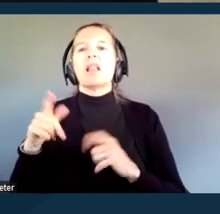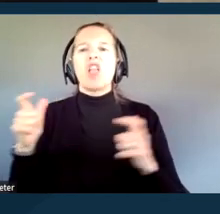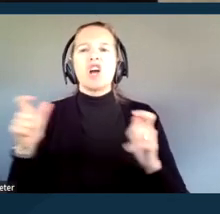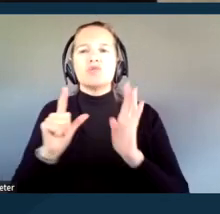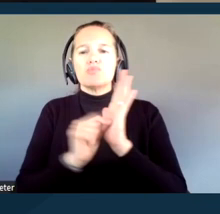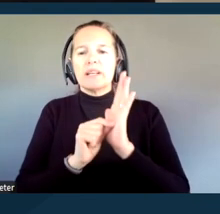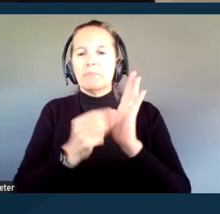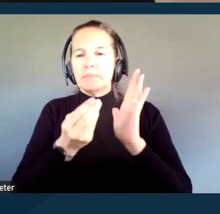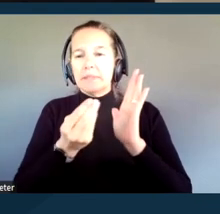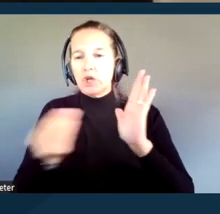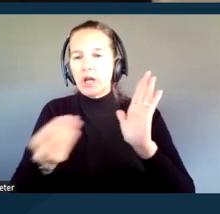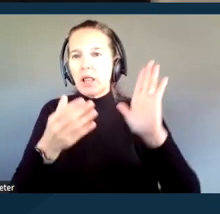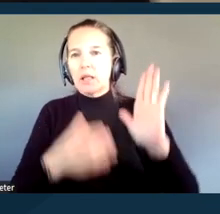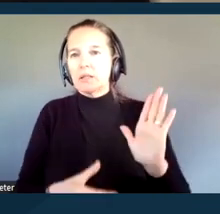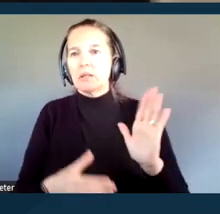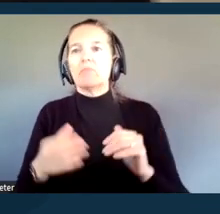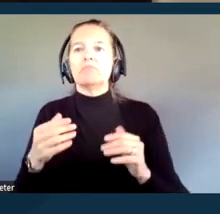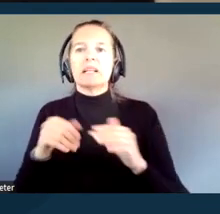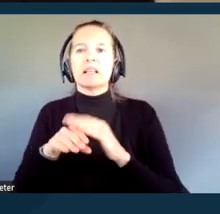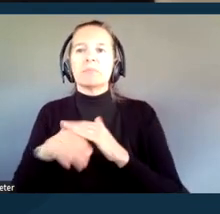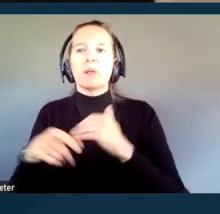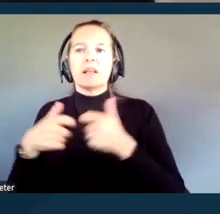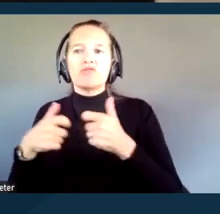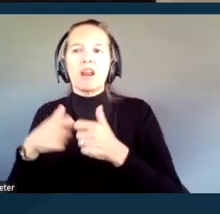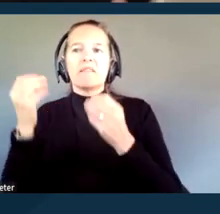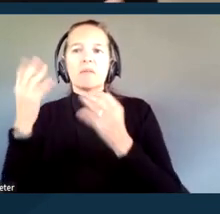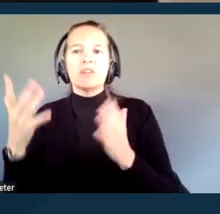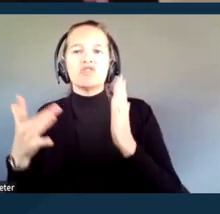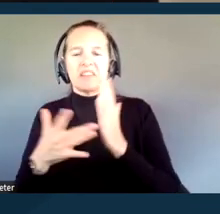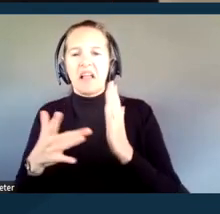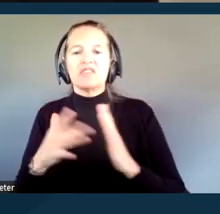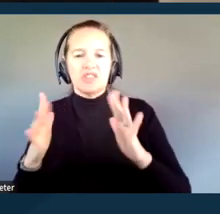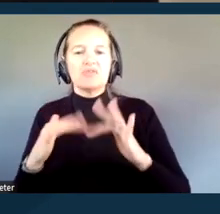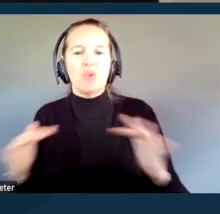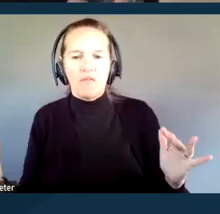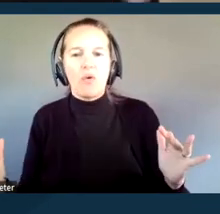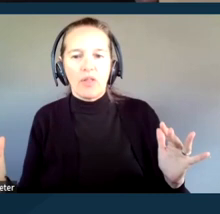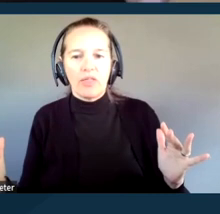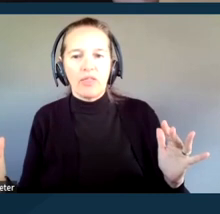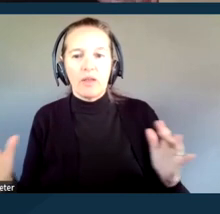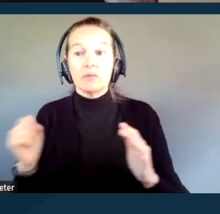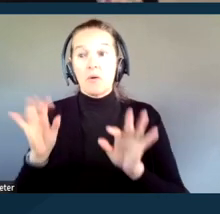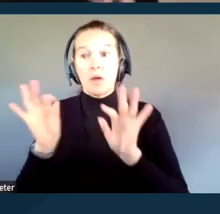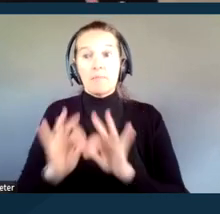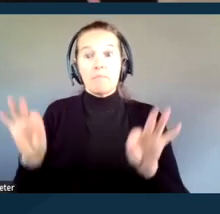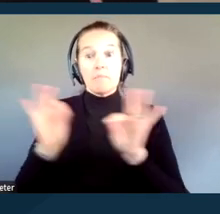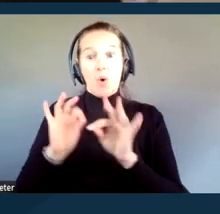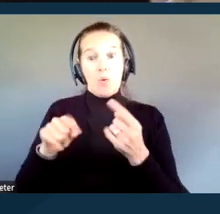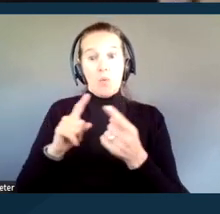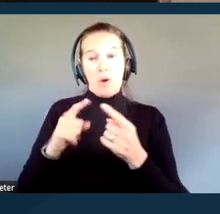and information technology, and so forth. And what's really important here is that as we're looking at the ways in which our courts